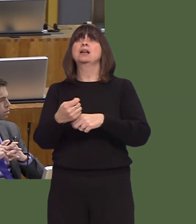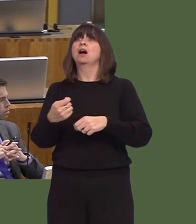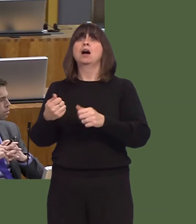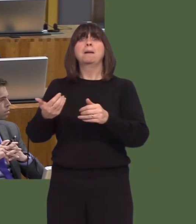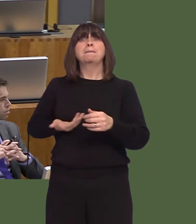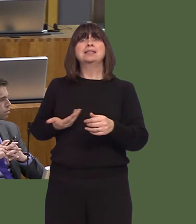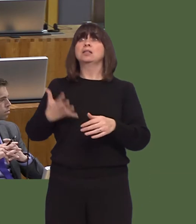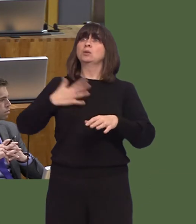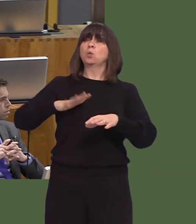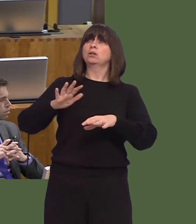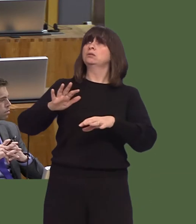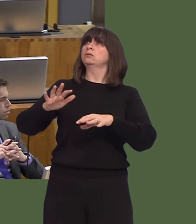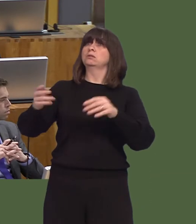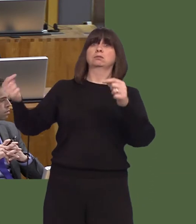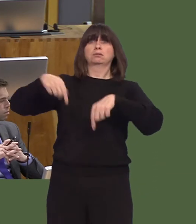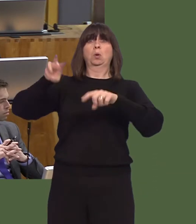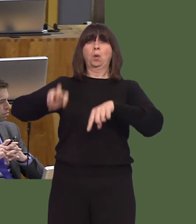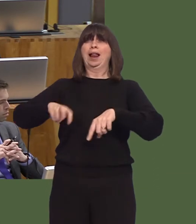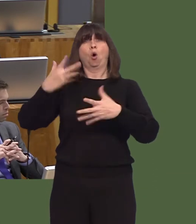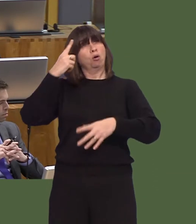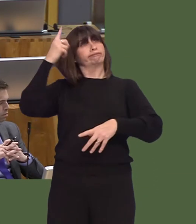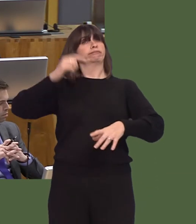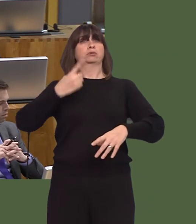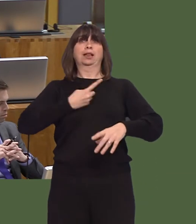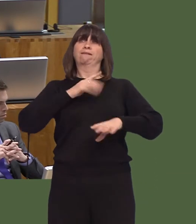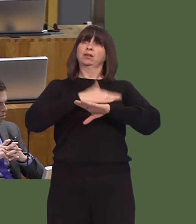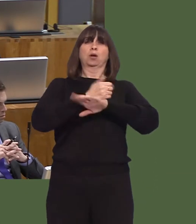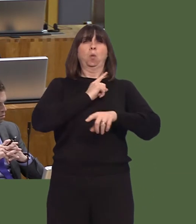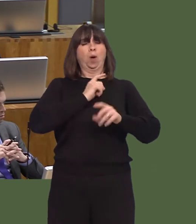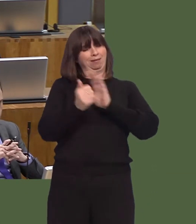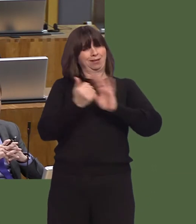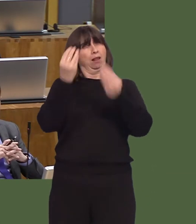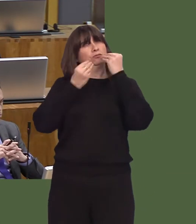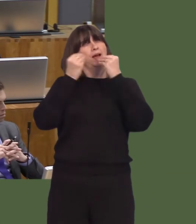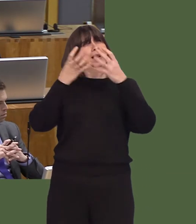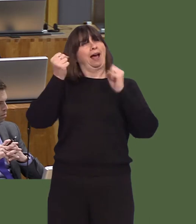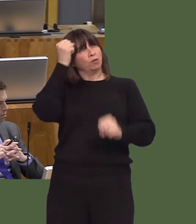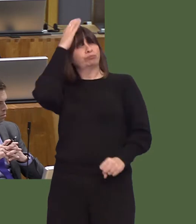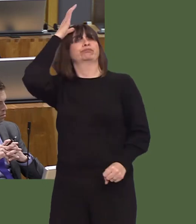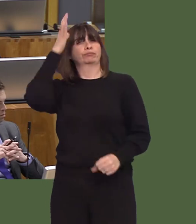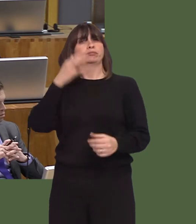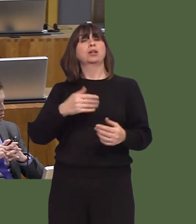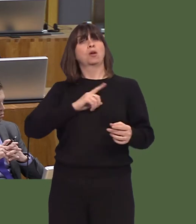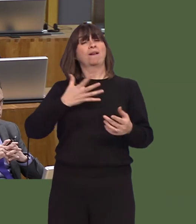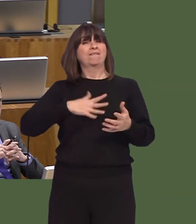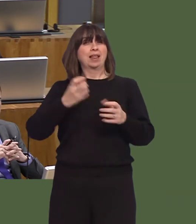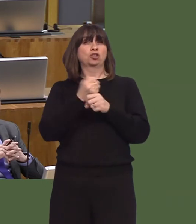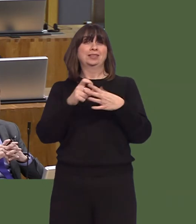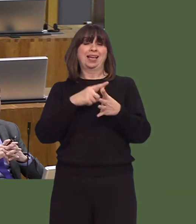to Wales and when they set up their own businesses. That is the answer, to my mind, in making sure that we see GVA per head improve over the next few years.